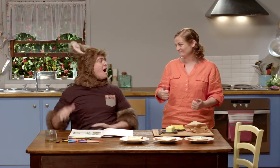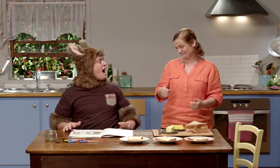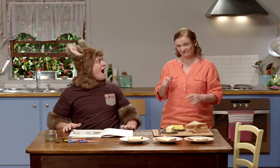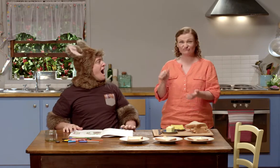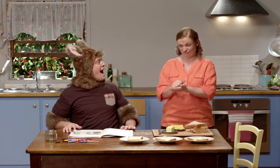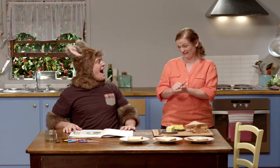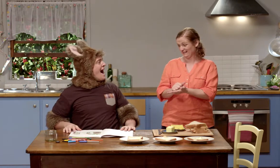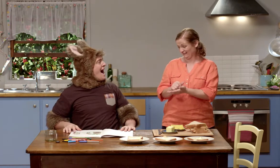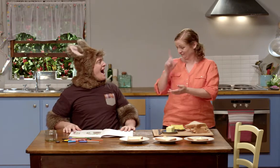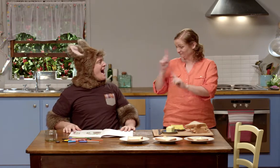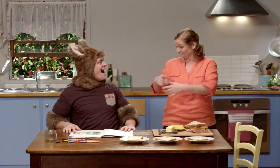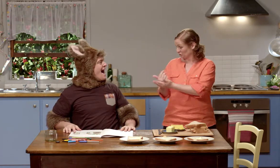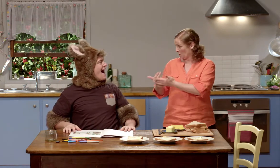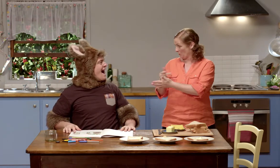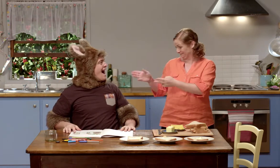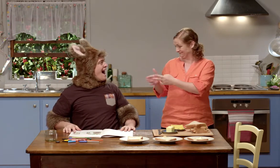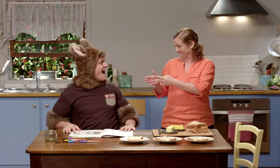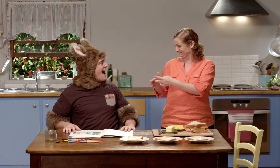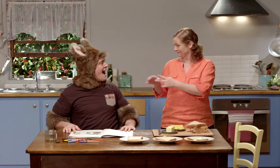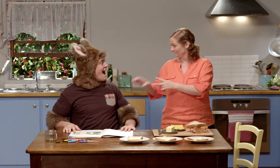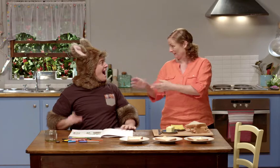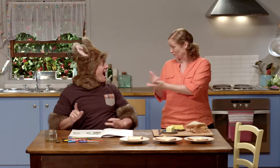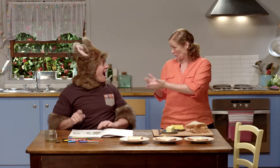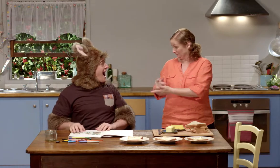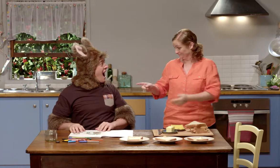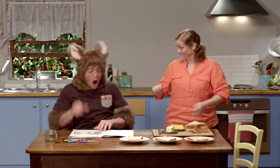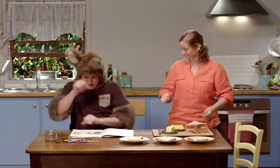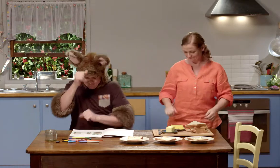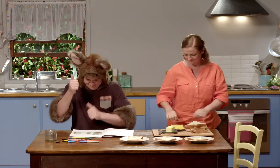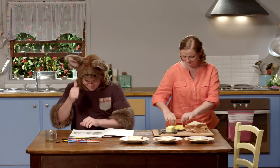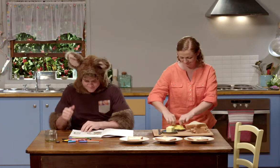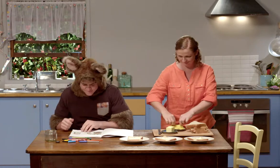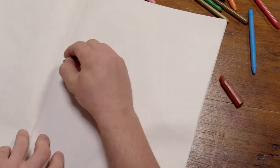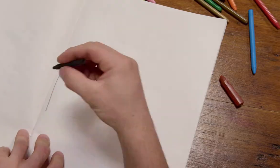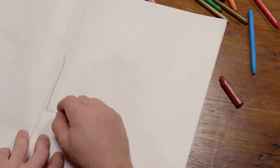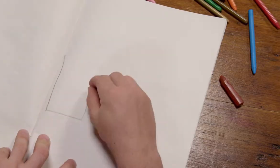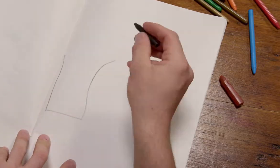That's right Possum, why don't you draw that now? Okay.